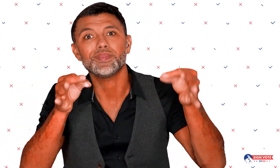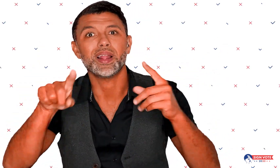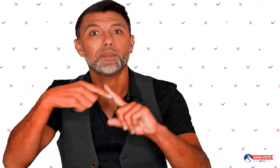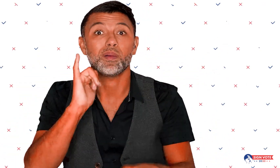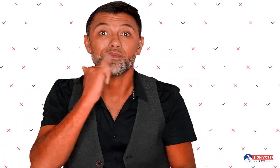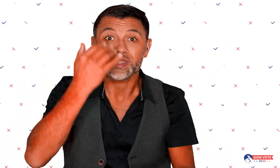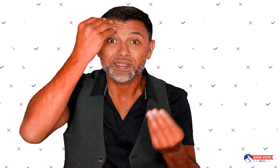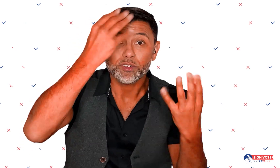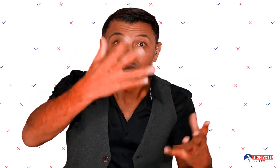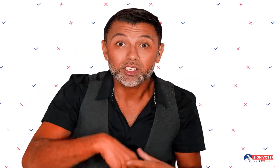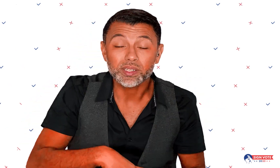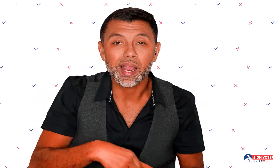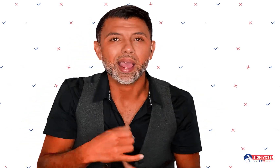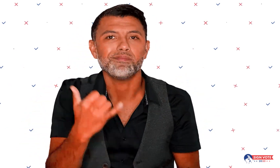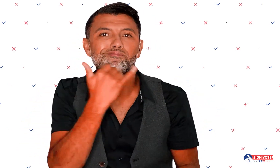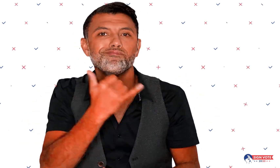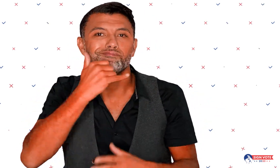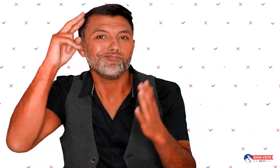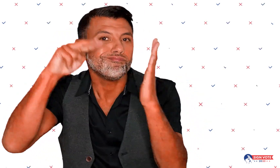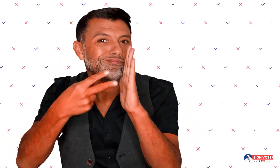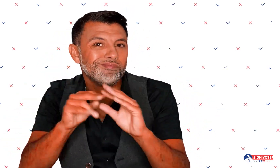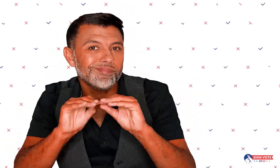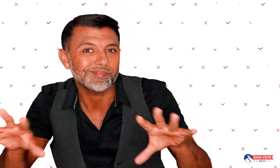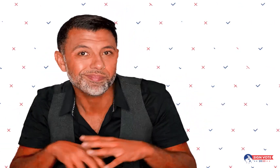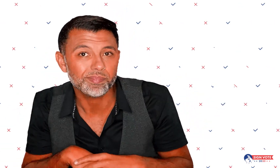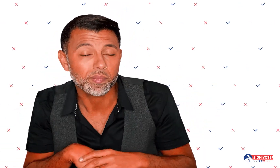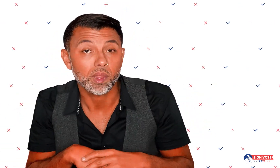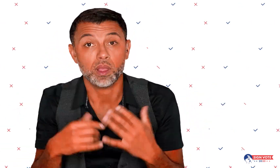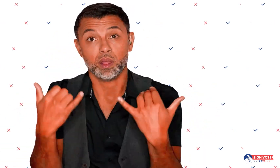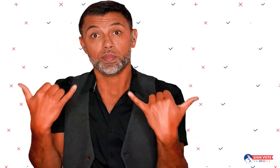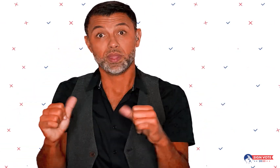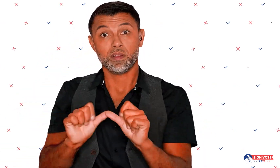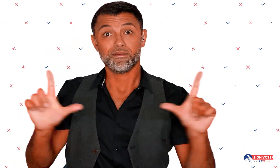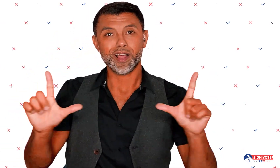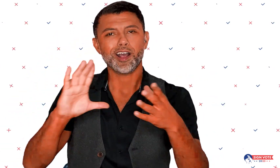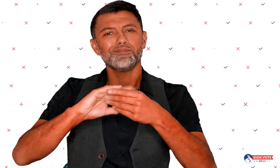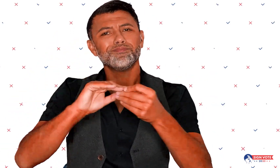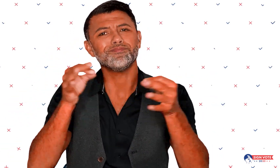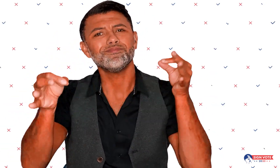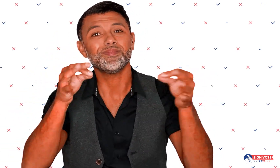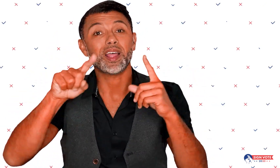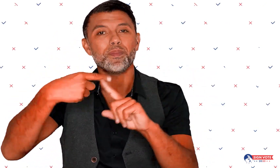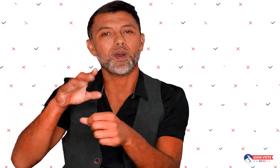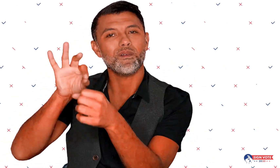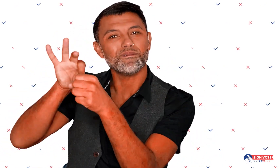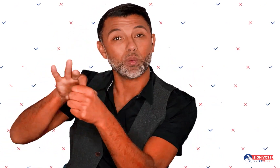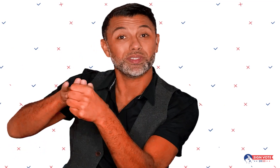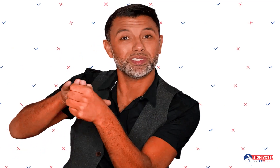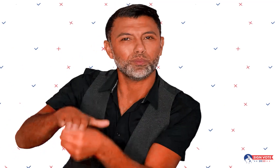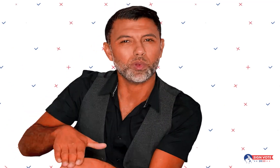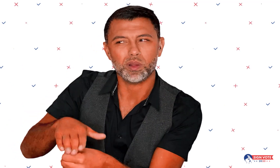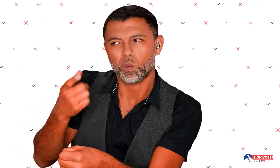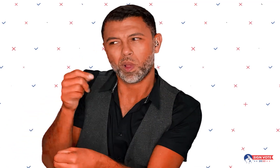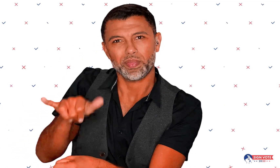we talked about misinformation and disinformation. In this episode, we are going to discuss voter suppression,